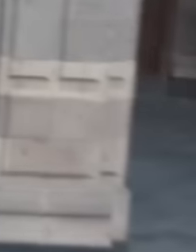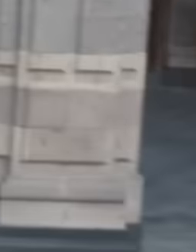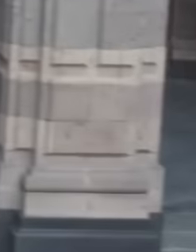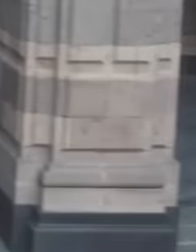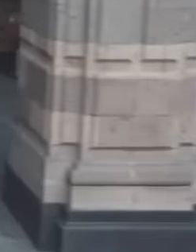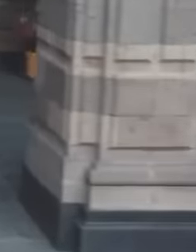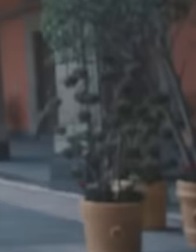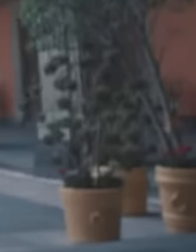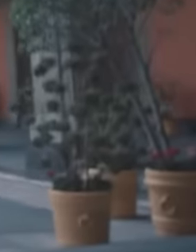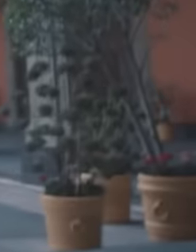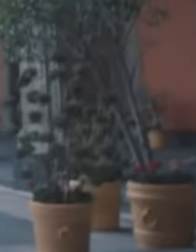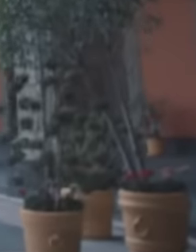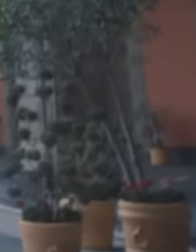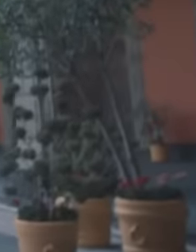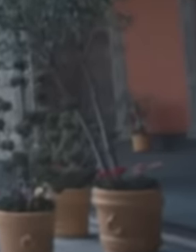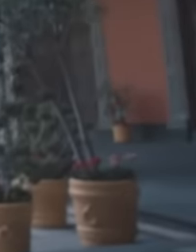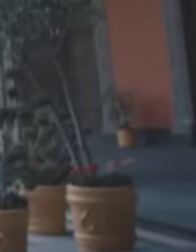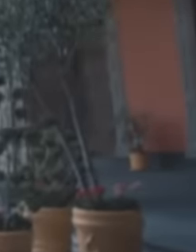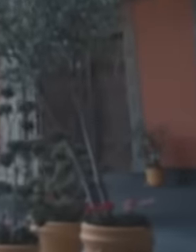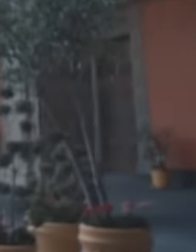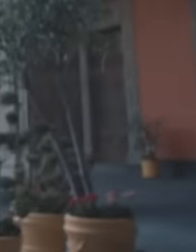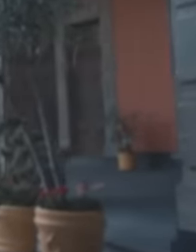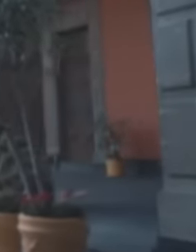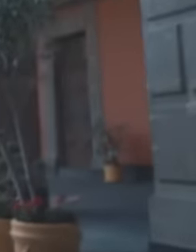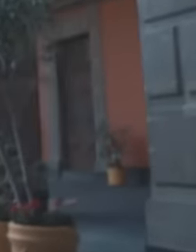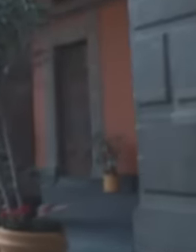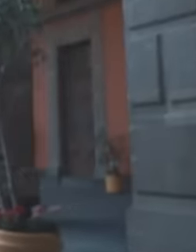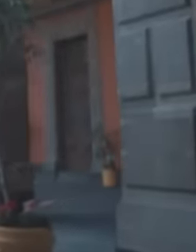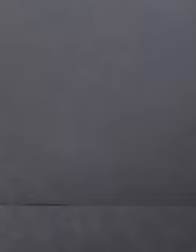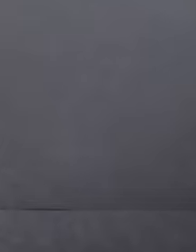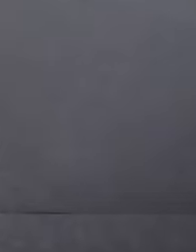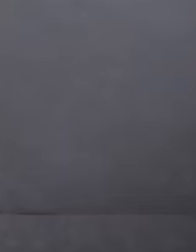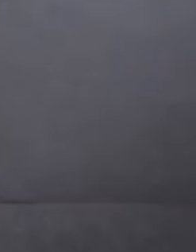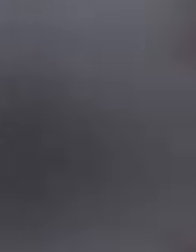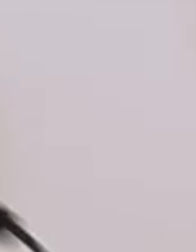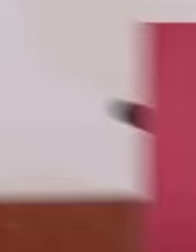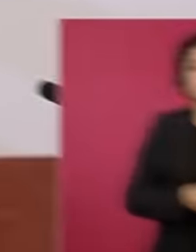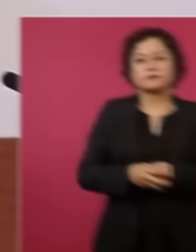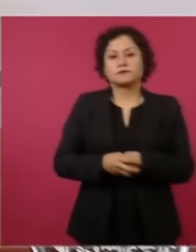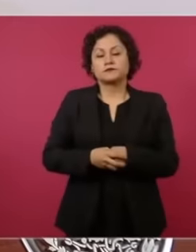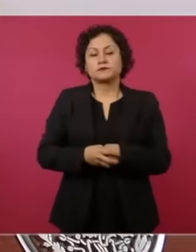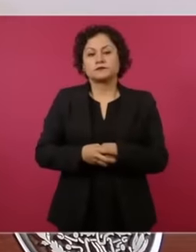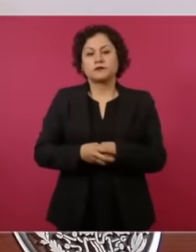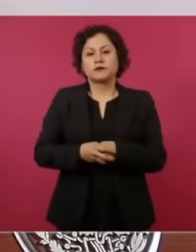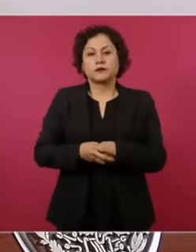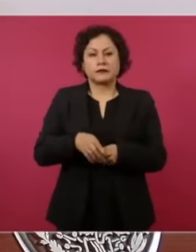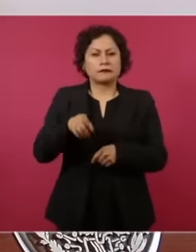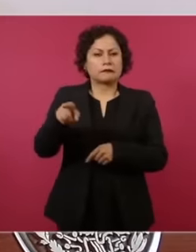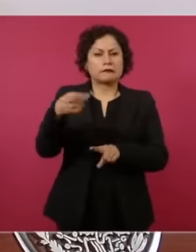today, President Andrés Manuel López Obrador sent to attract the head of the agency